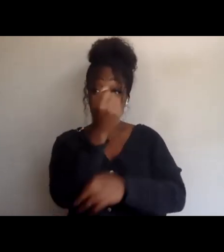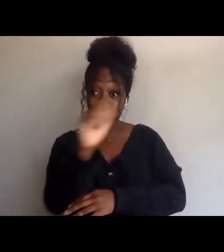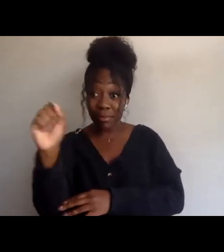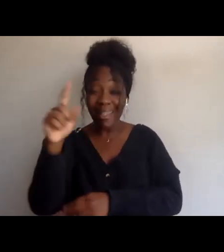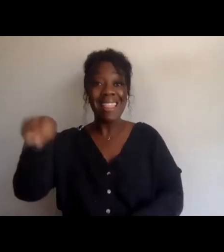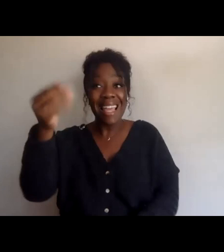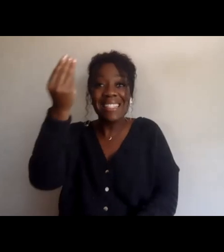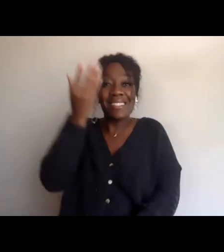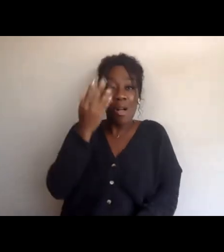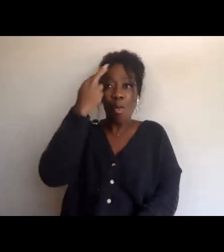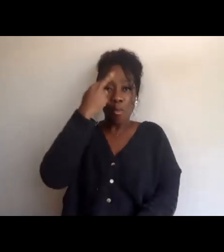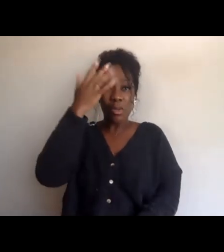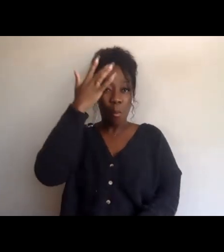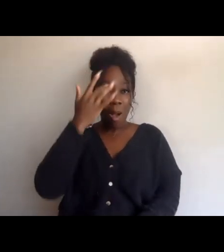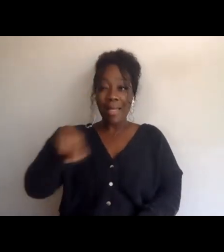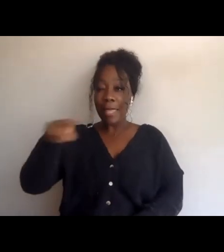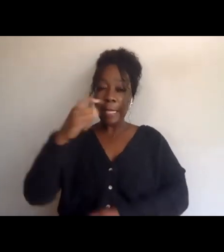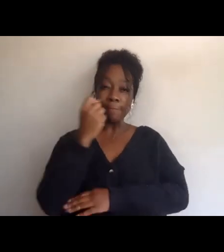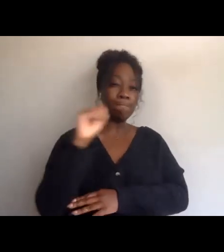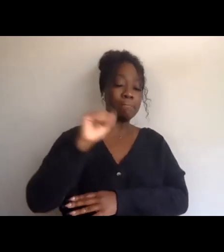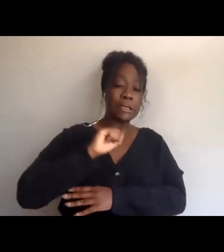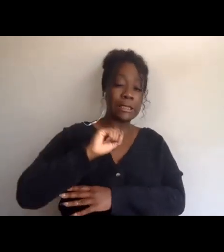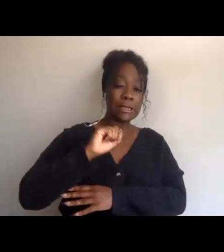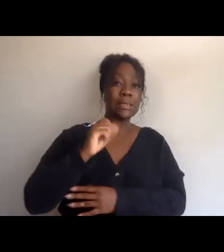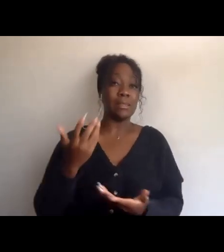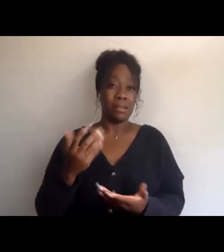and yeah, is there anything else I should say? [Melina] Is there anything we should be doing?